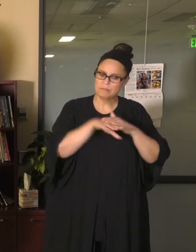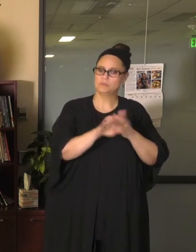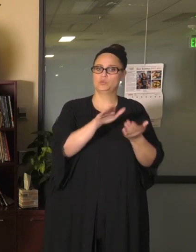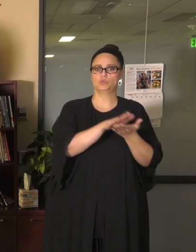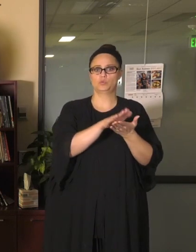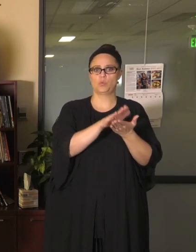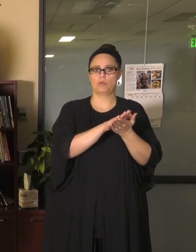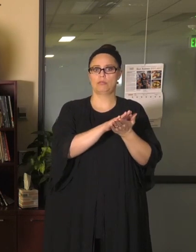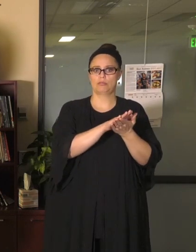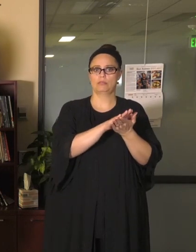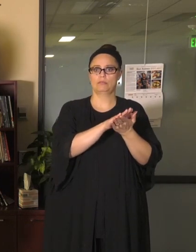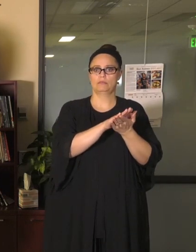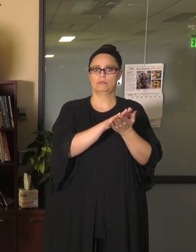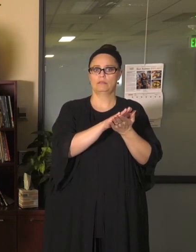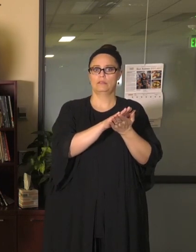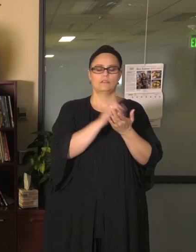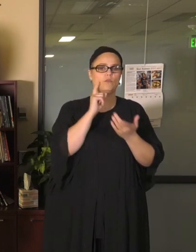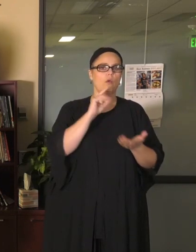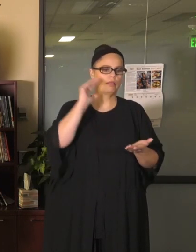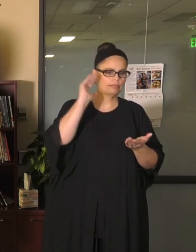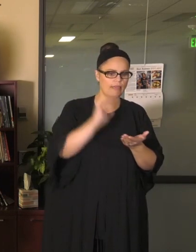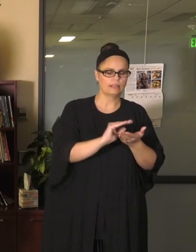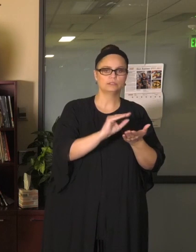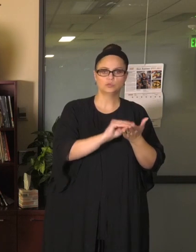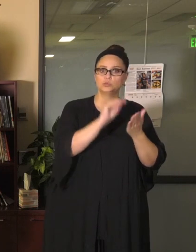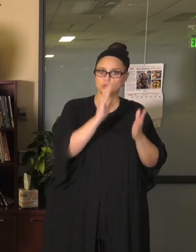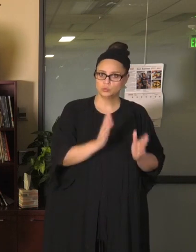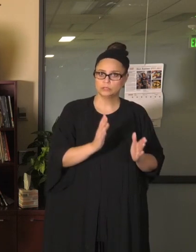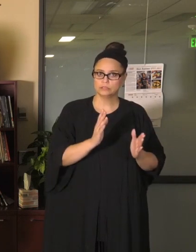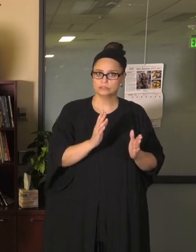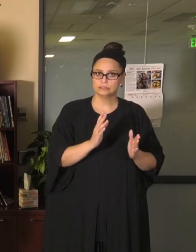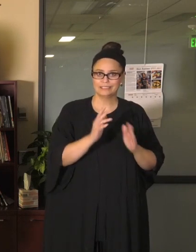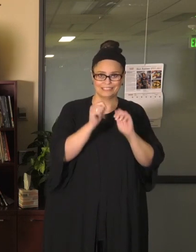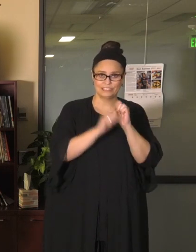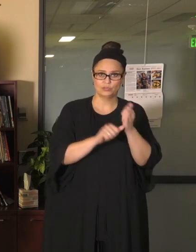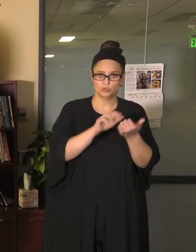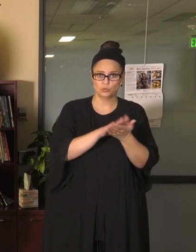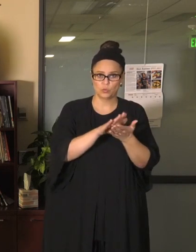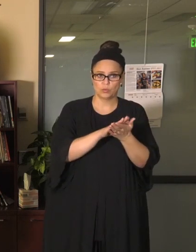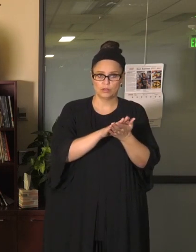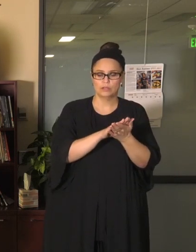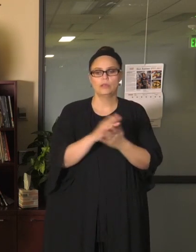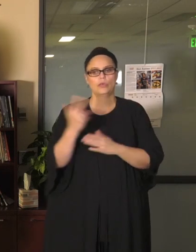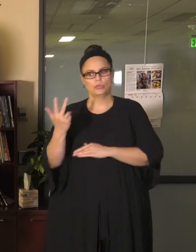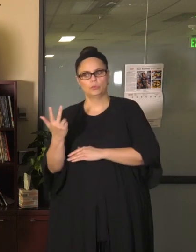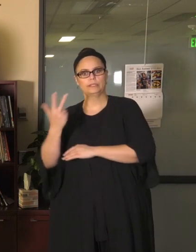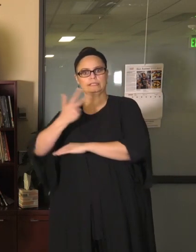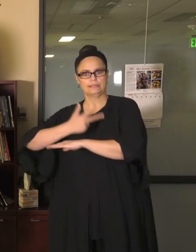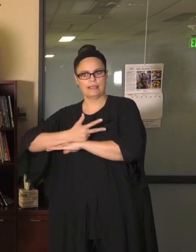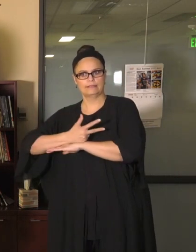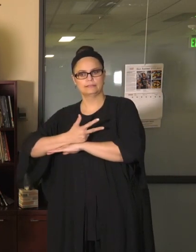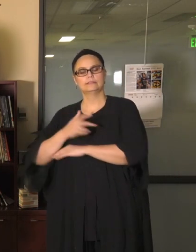for a reduced number of our student body in each of their school sites, and three days of the week would be in distance learning or